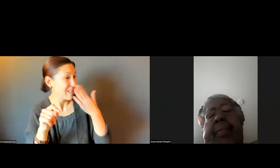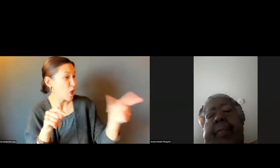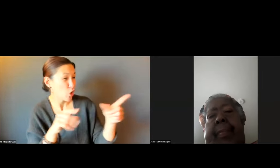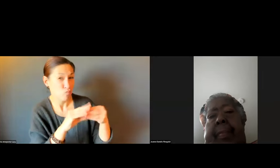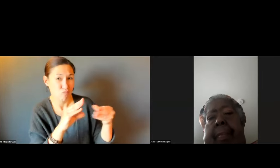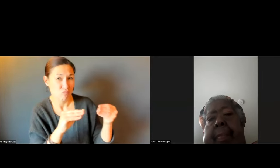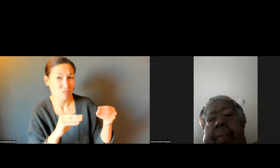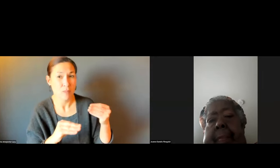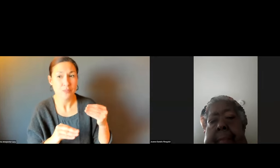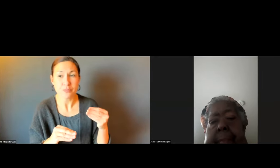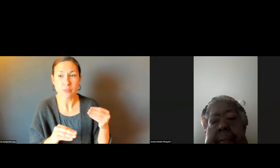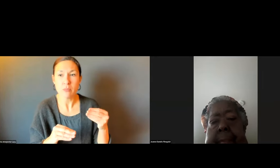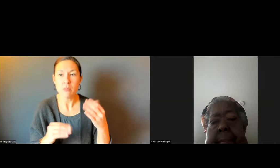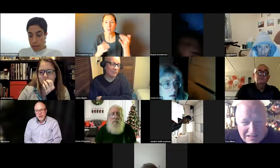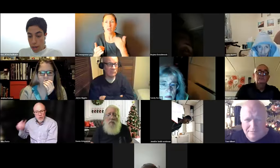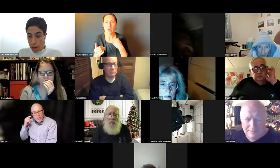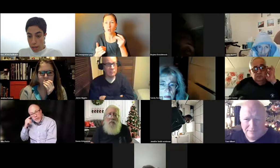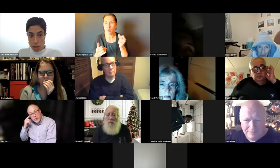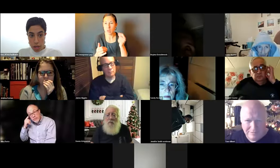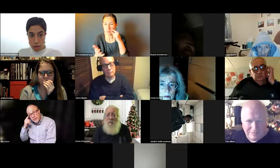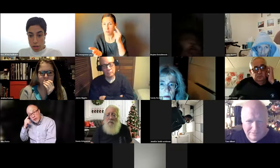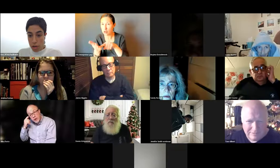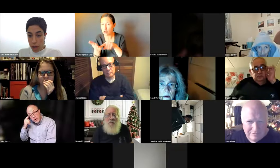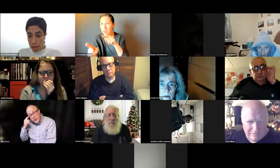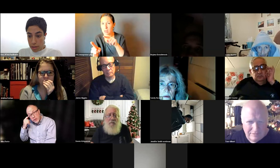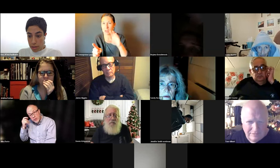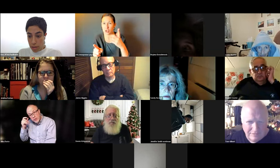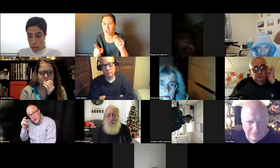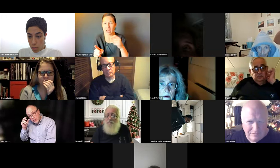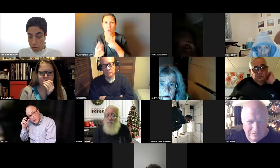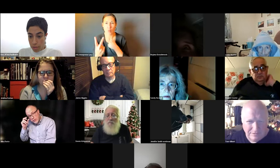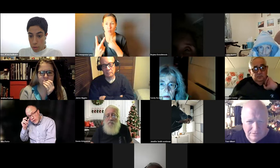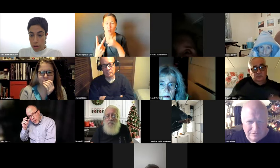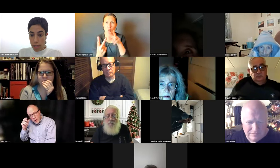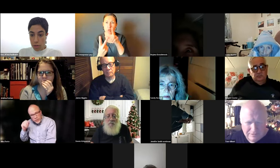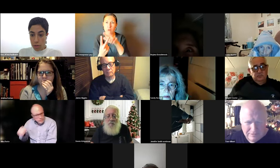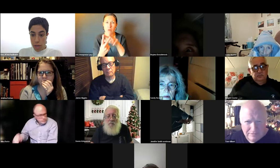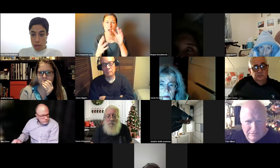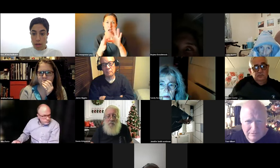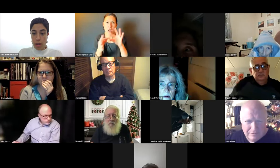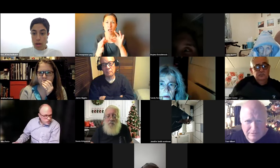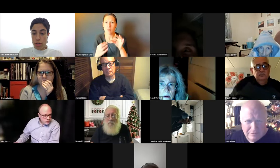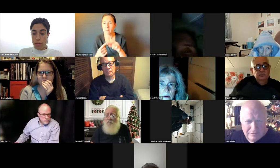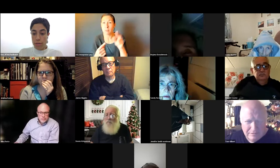THANKS, JOANNE. I WILL HOP TO THE CHAT AND